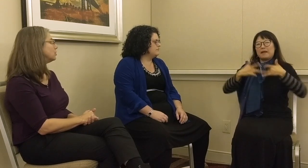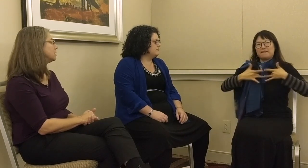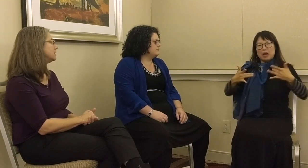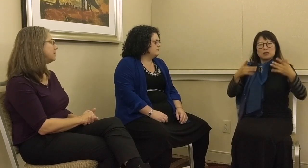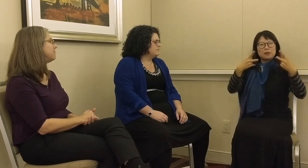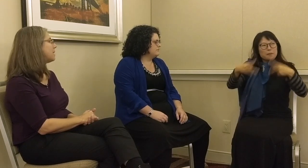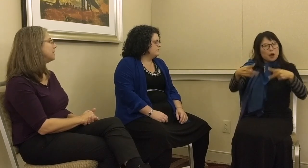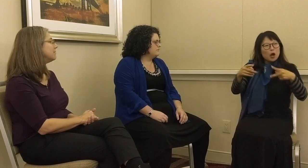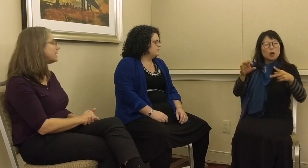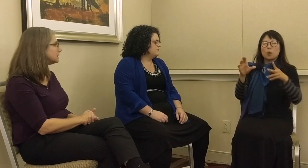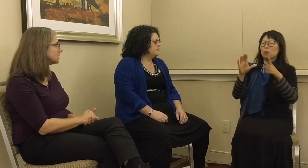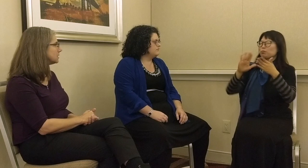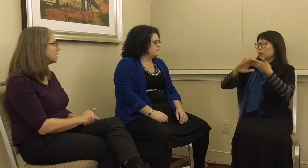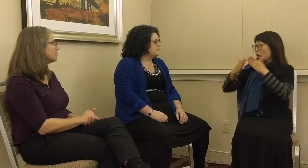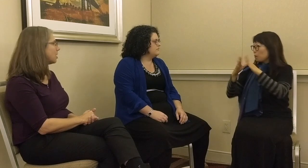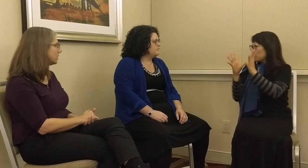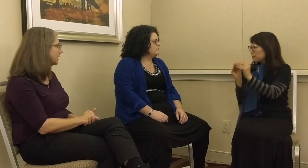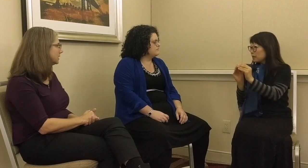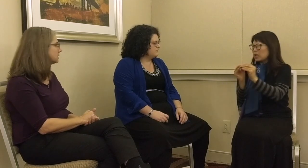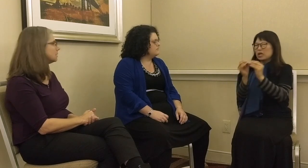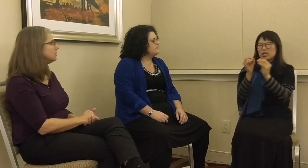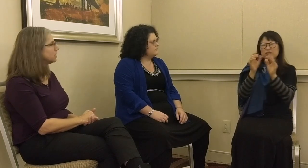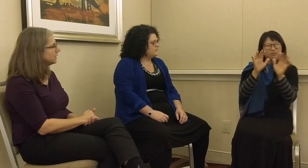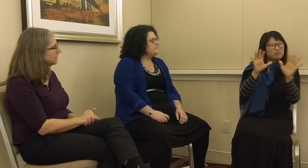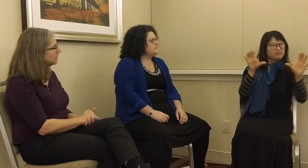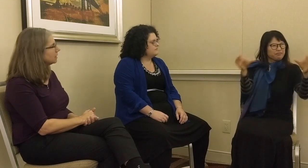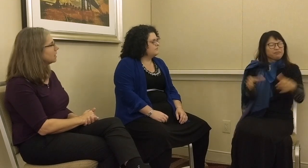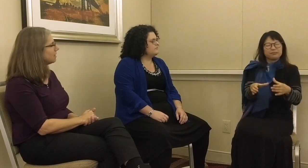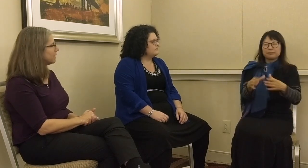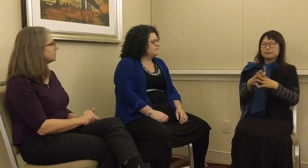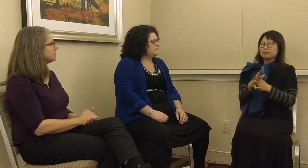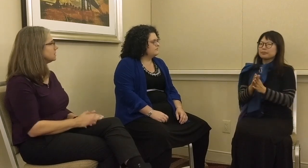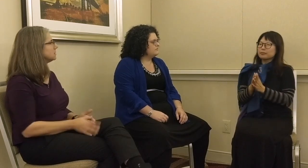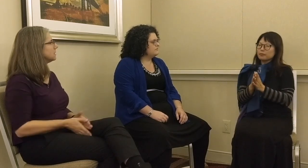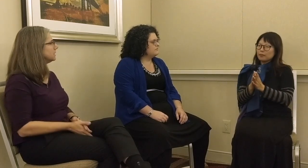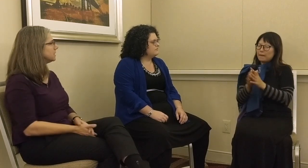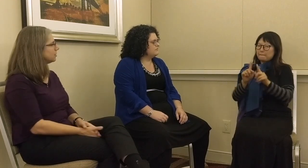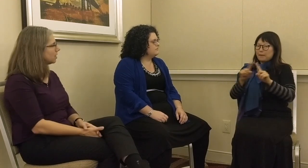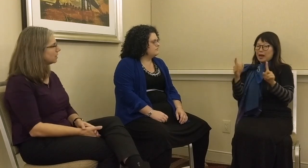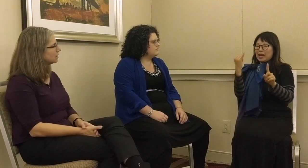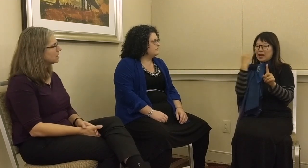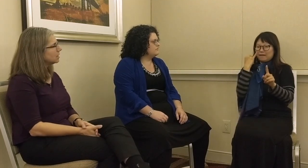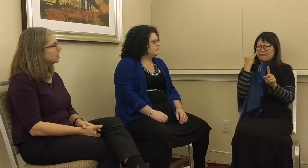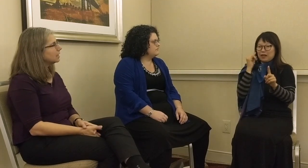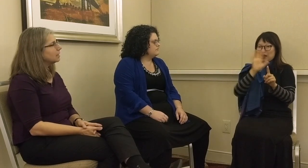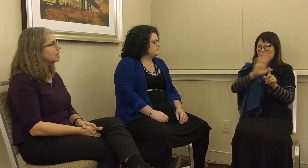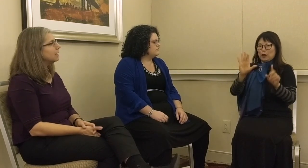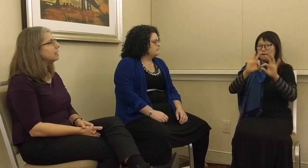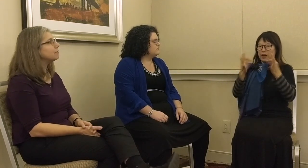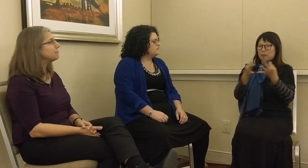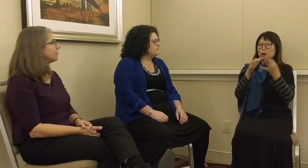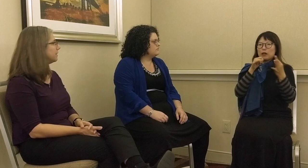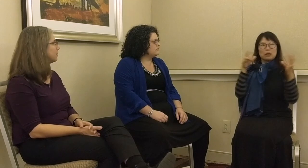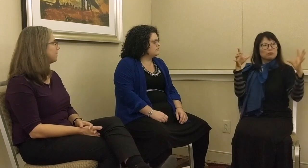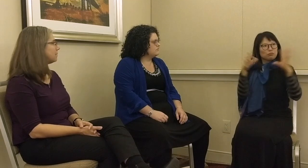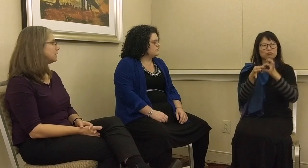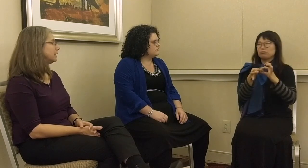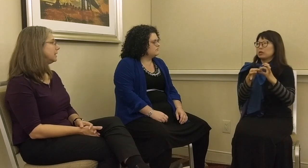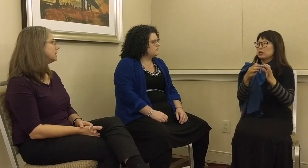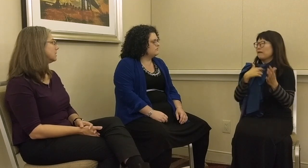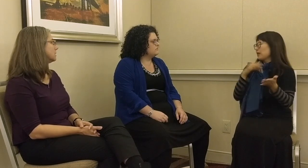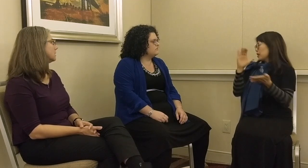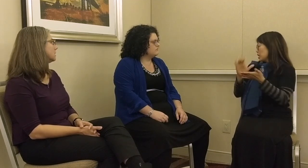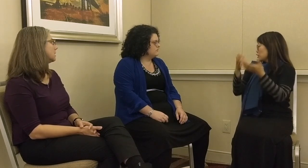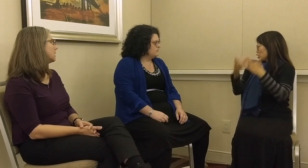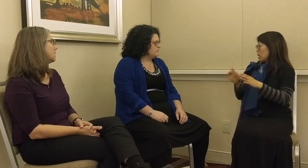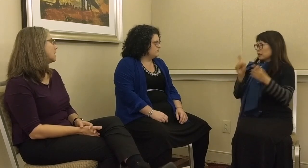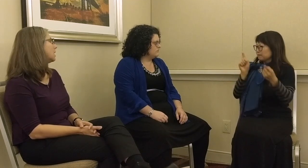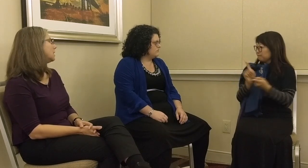go to the same family events, parties, community events, etc. If their family isn’t connected,